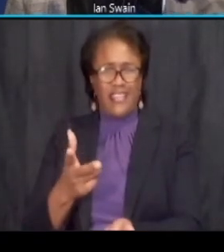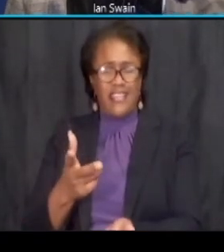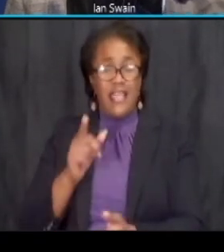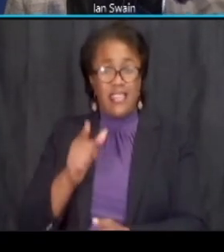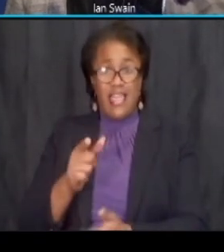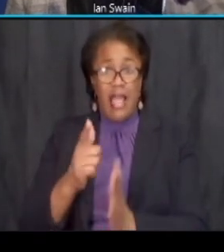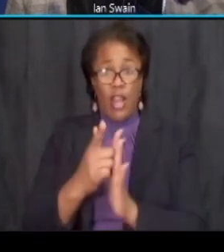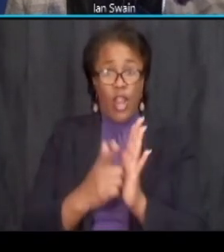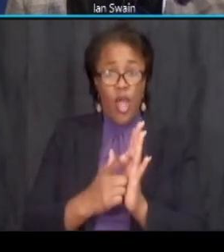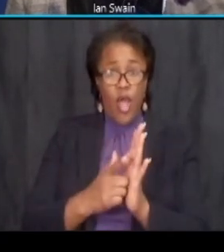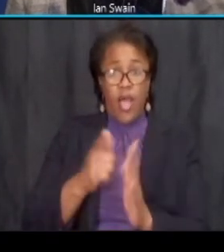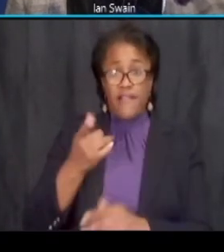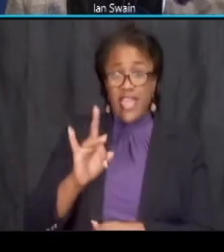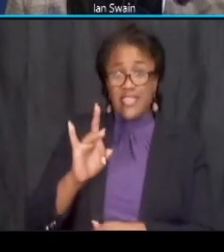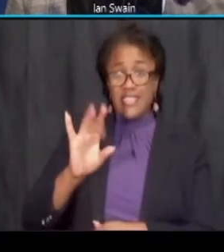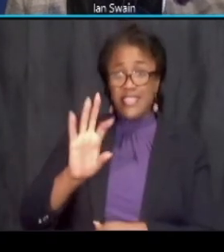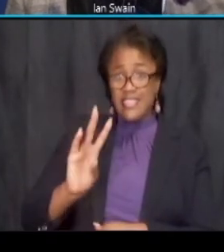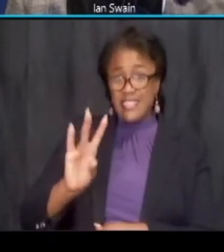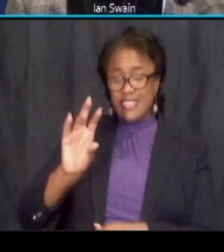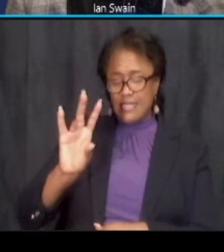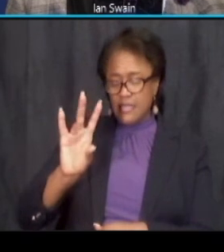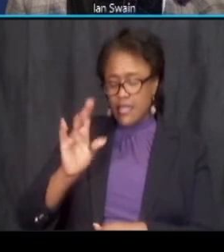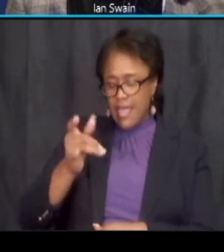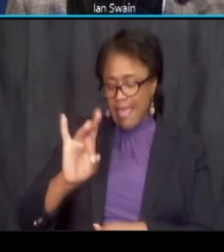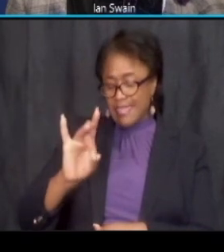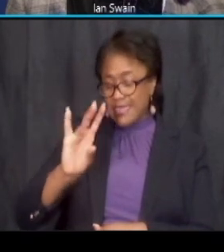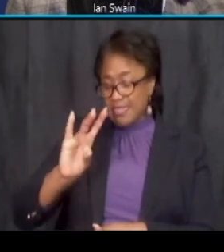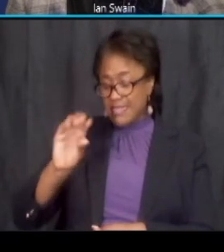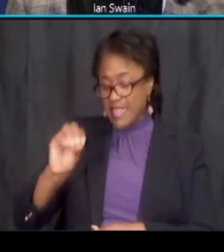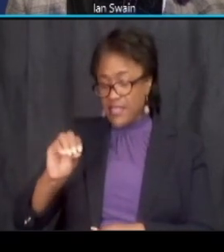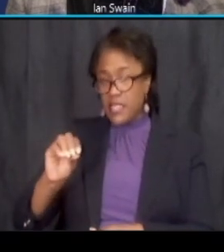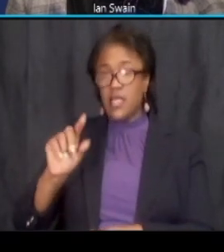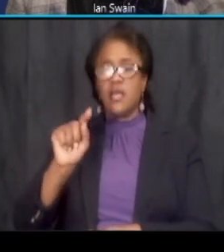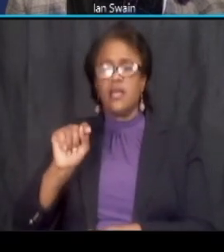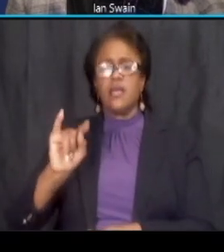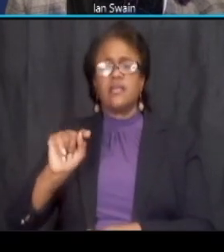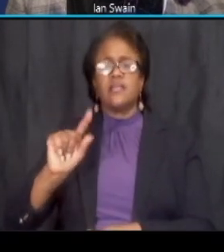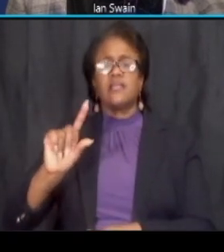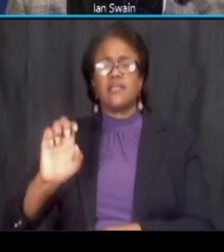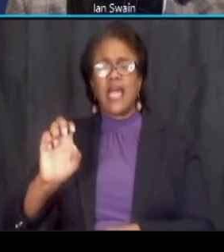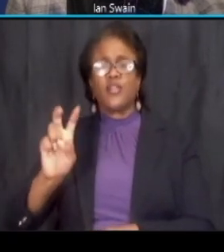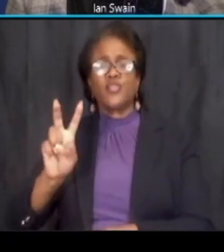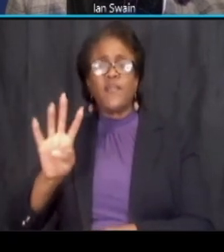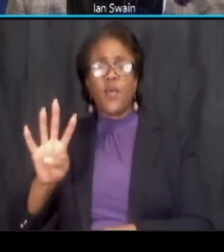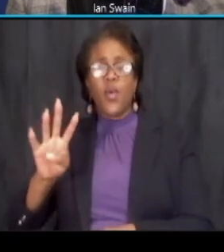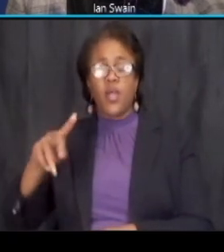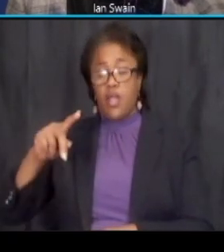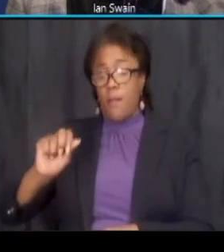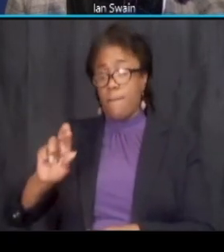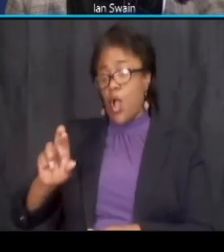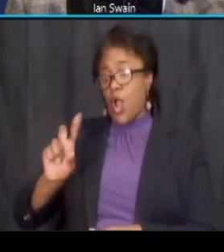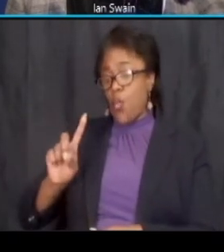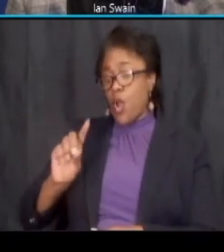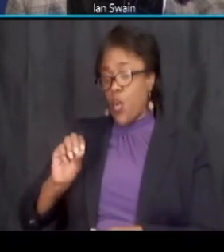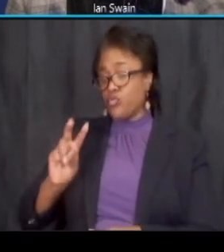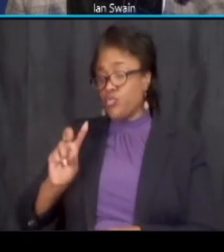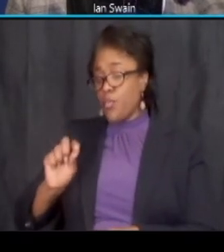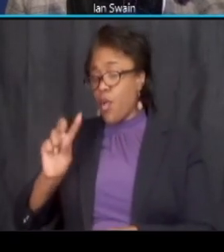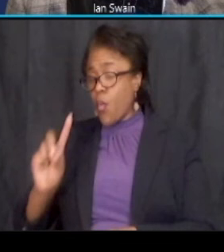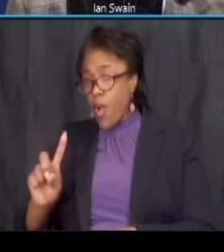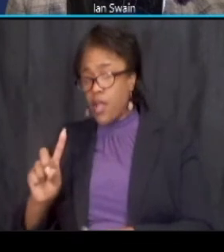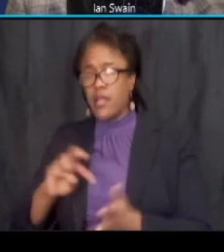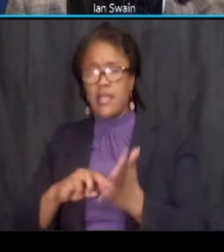which according to dc municipal regulations title 24 par 102.1 which puts it under the immediate